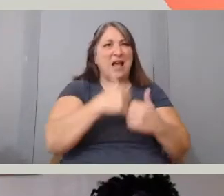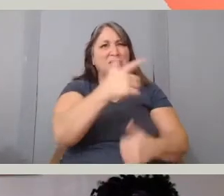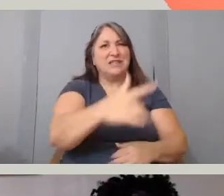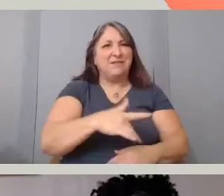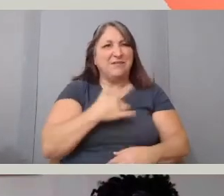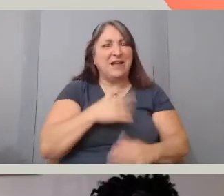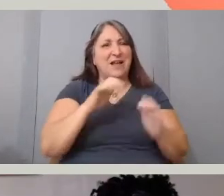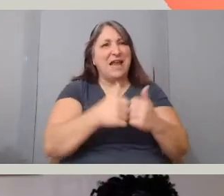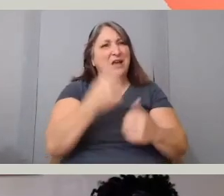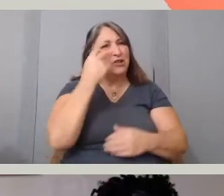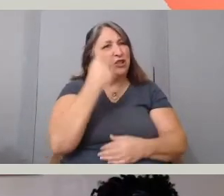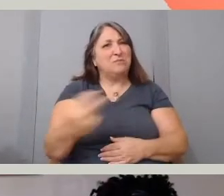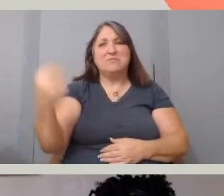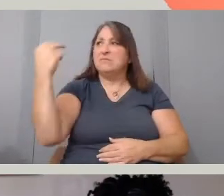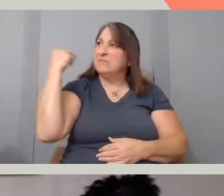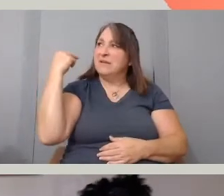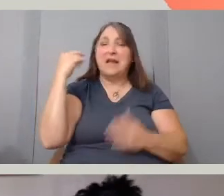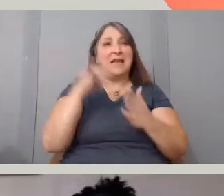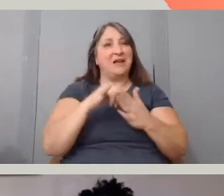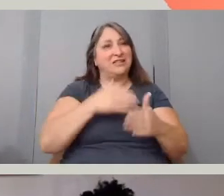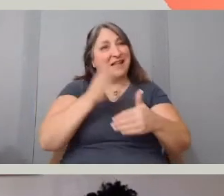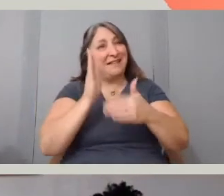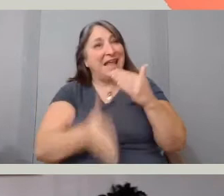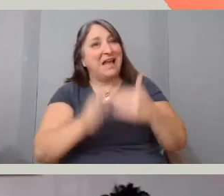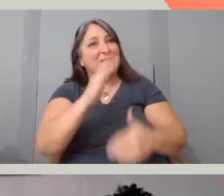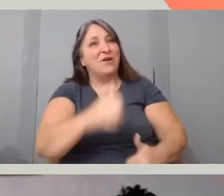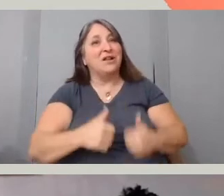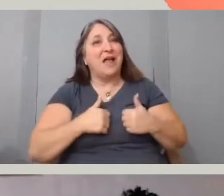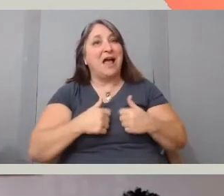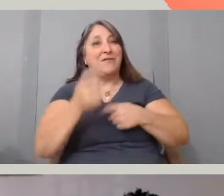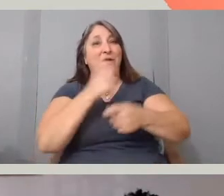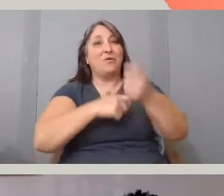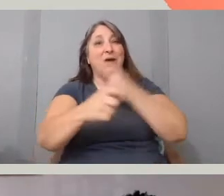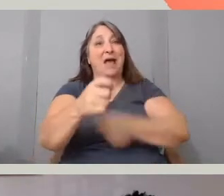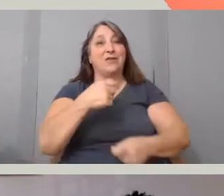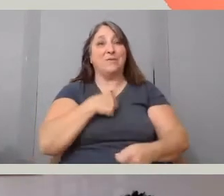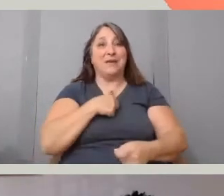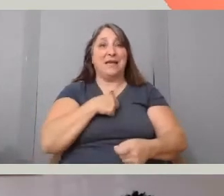now that she is at the end of her life rather than me who at the moment was maybe in my early twenties?